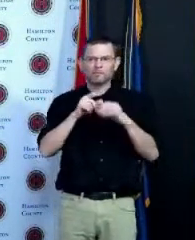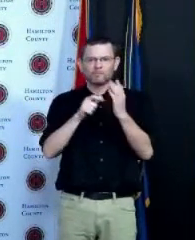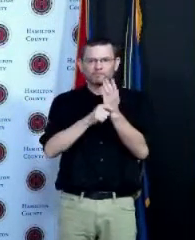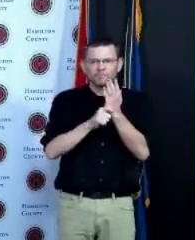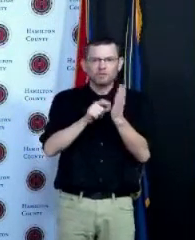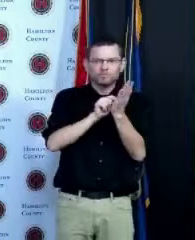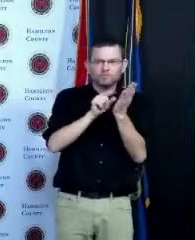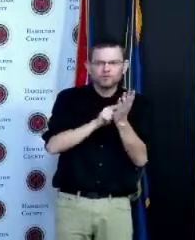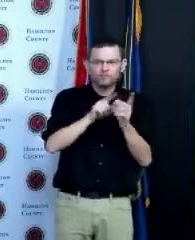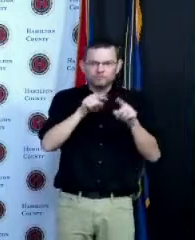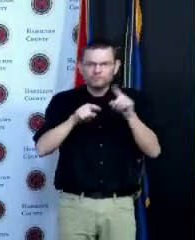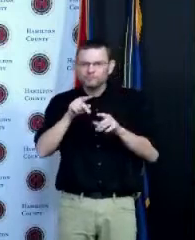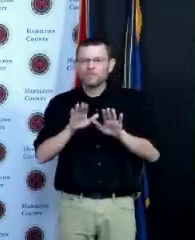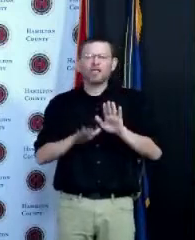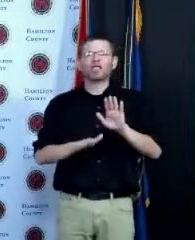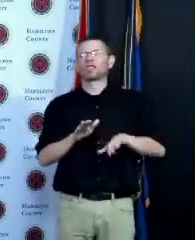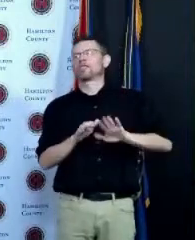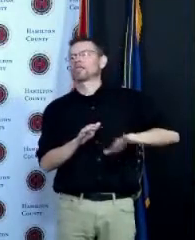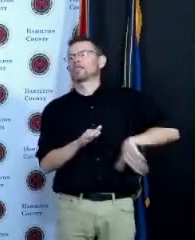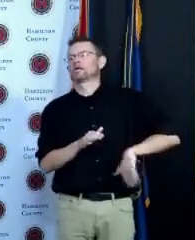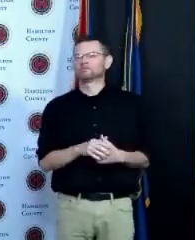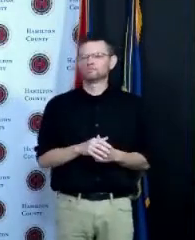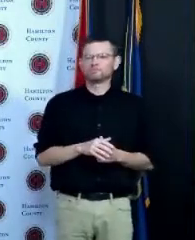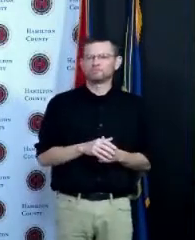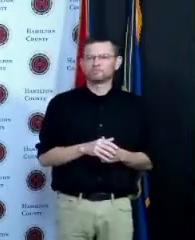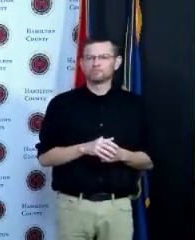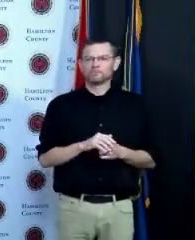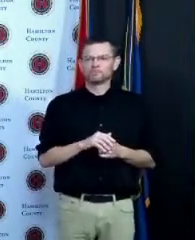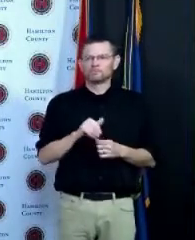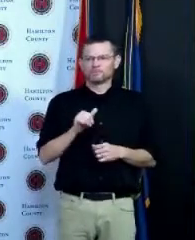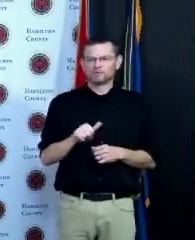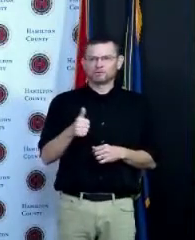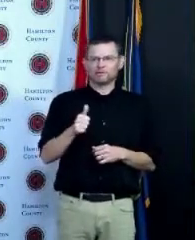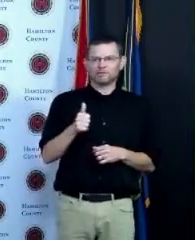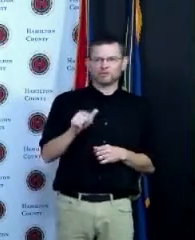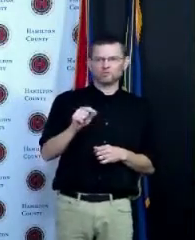right now that 10 to 20 percent are disconnected and that isn't a good or a bad thing it's a it's